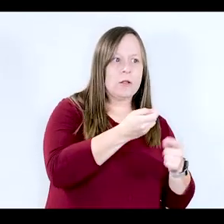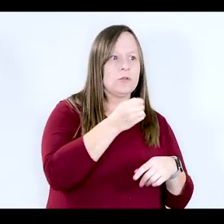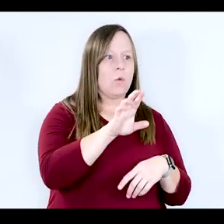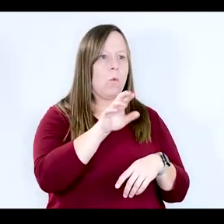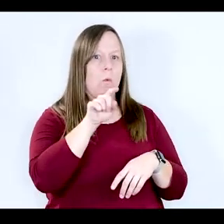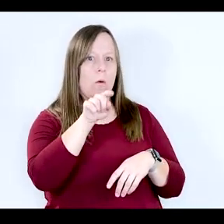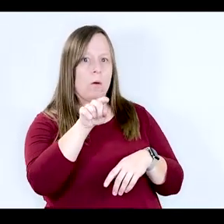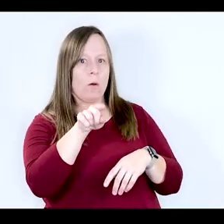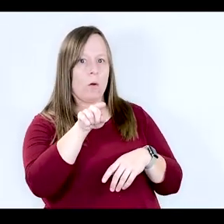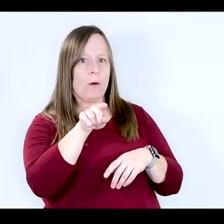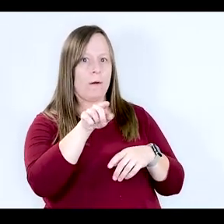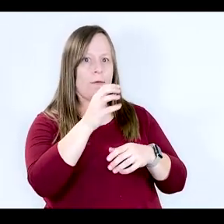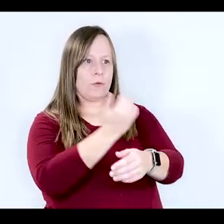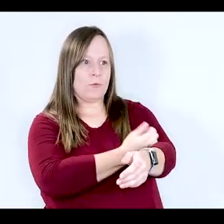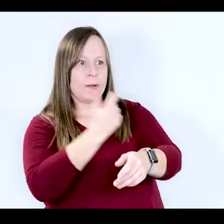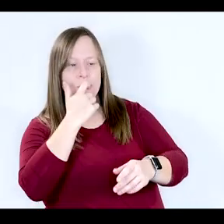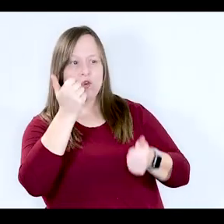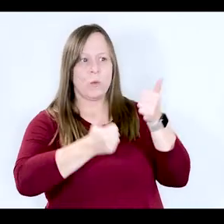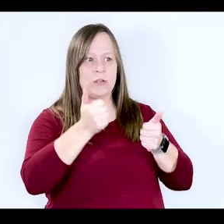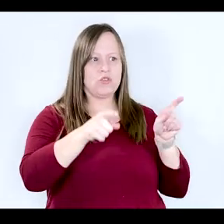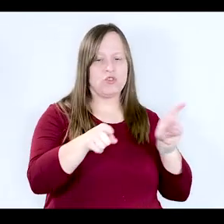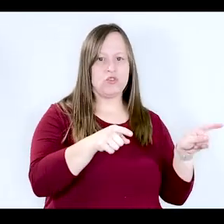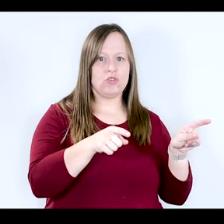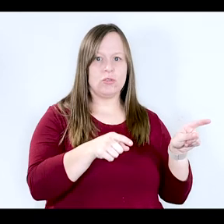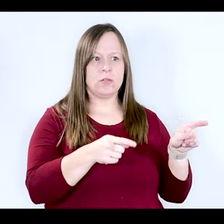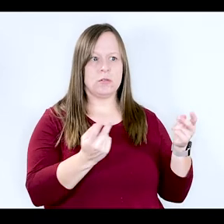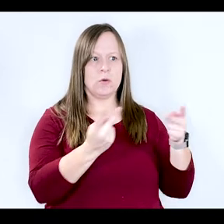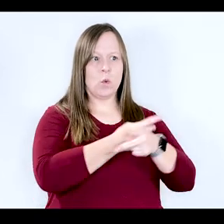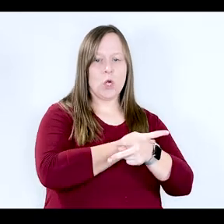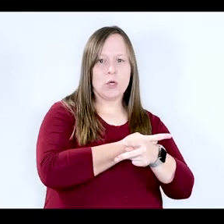individual with a mental illness, could use alcohol and drugs to self-medicate.